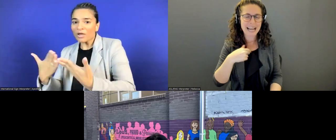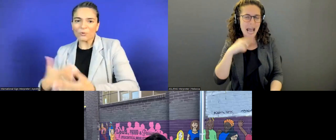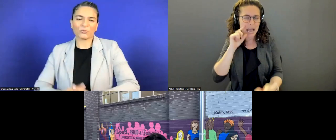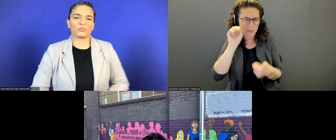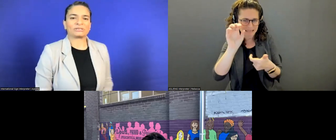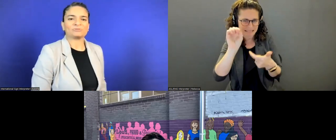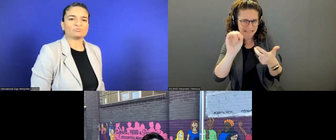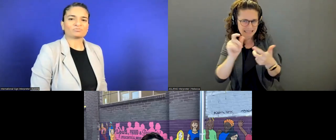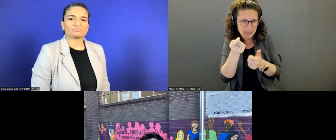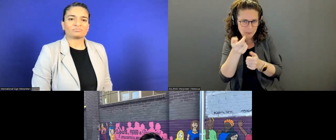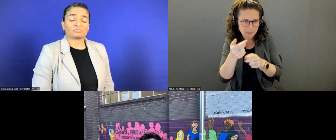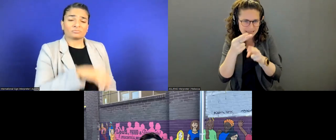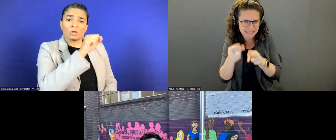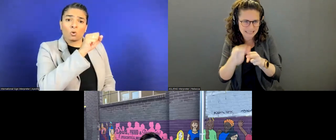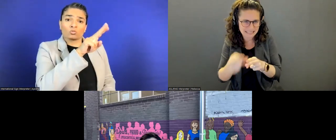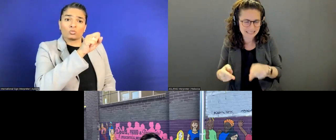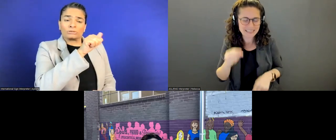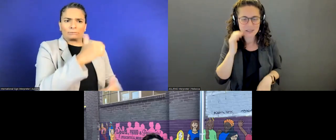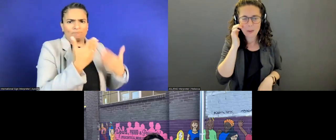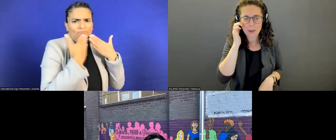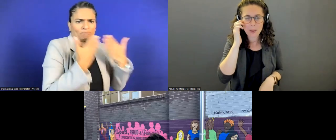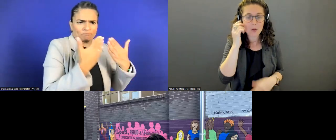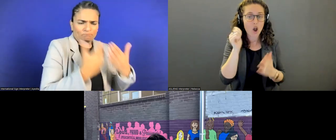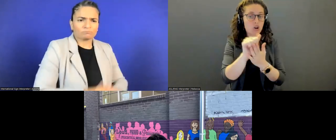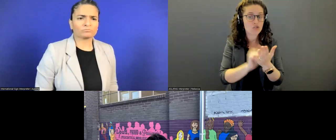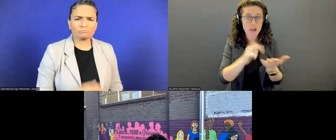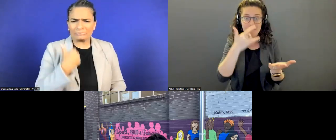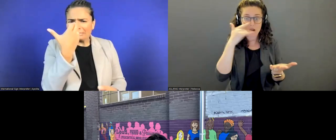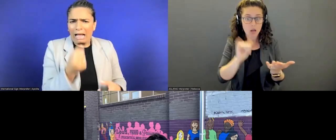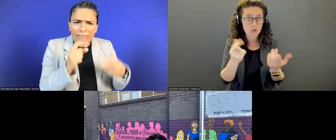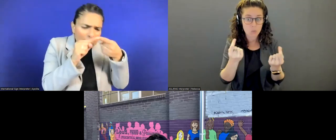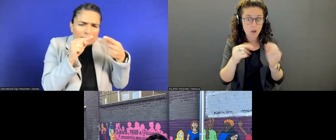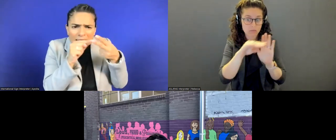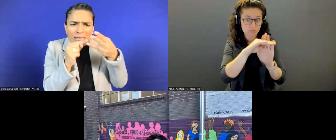I want to share briefly what our agenda will look like for this.